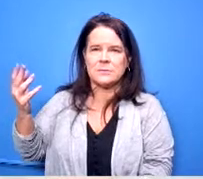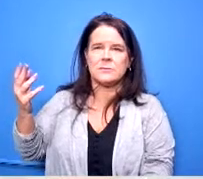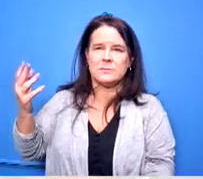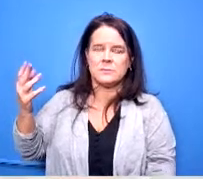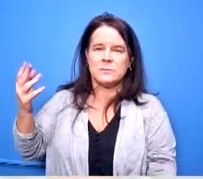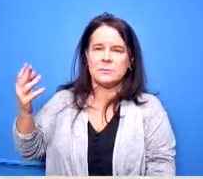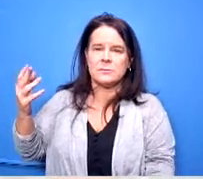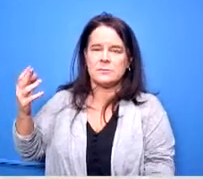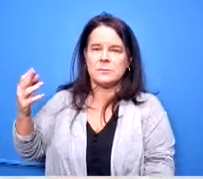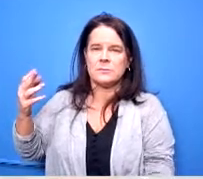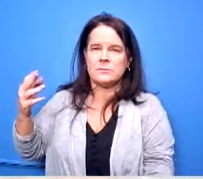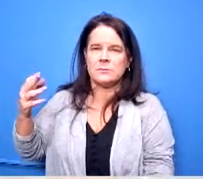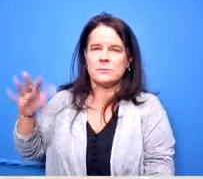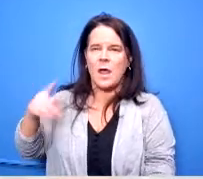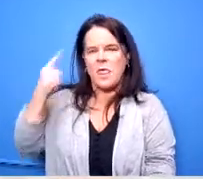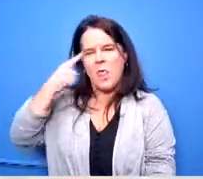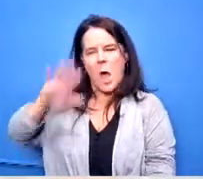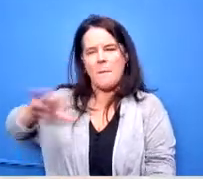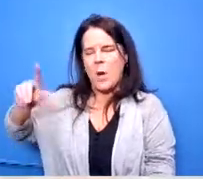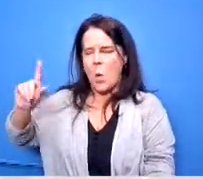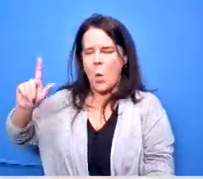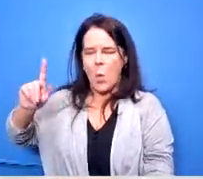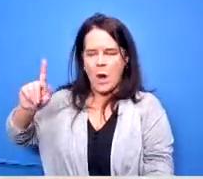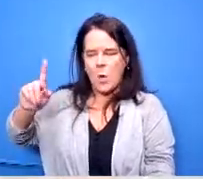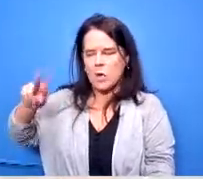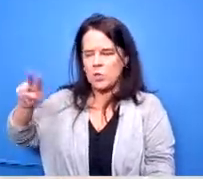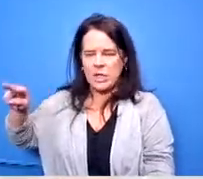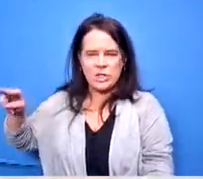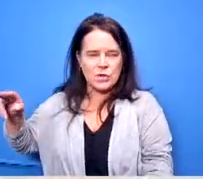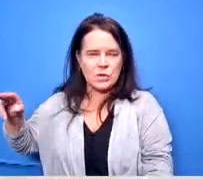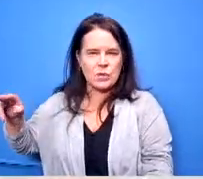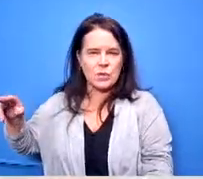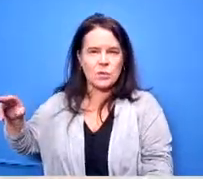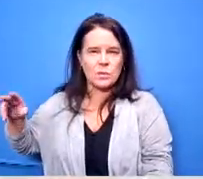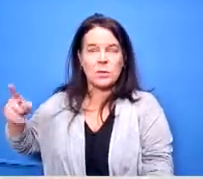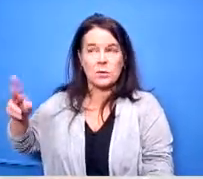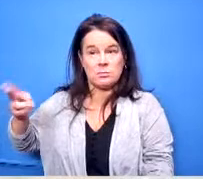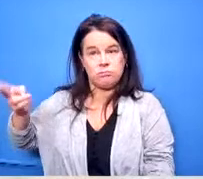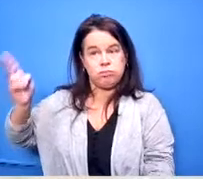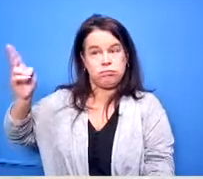yeah i thought it was about 21 22 but it's up there and we only get reimbursed a small